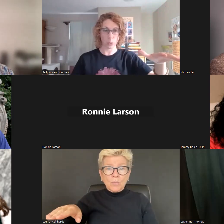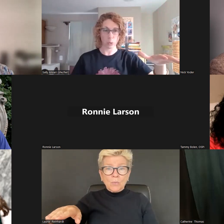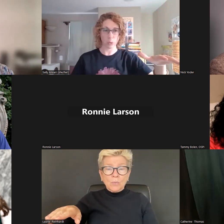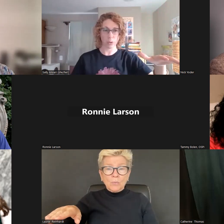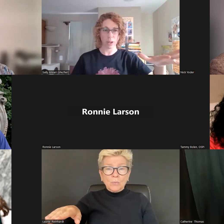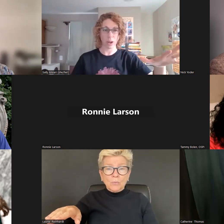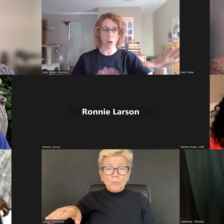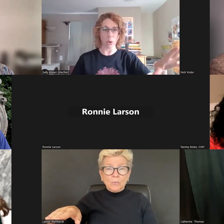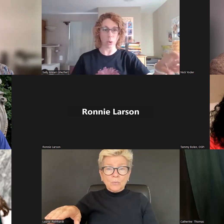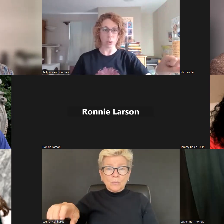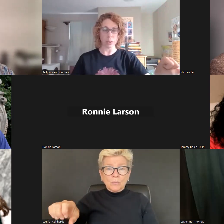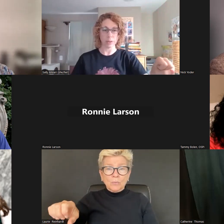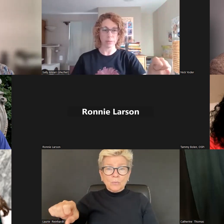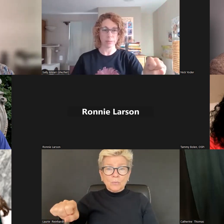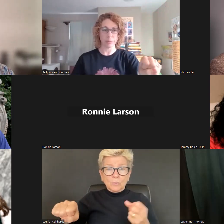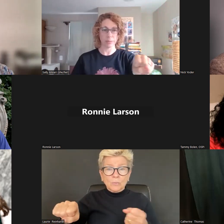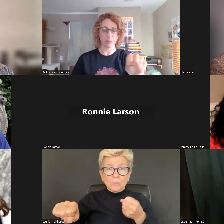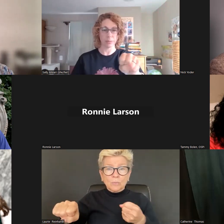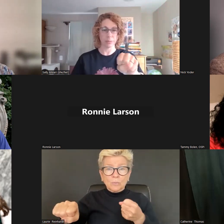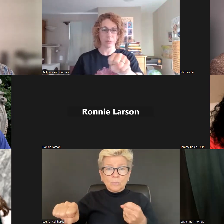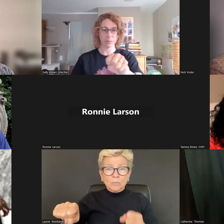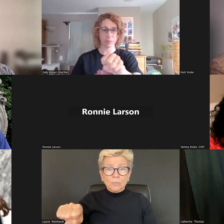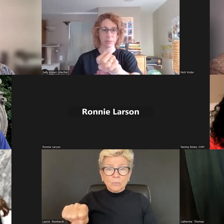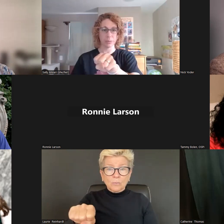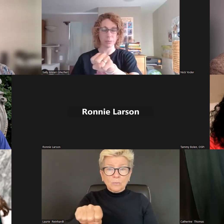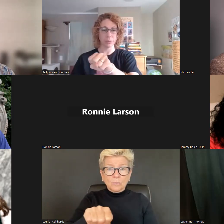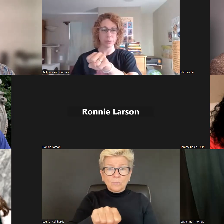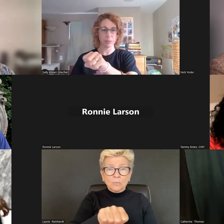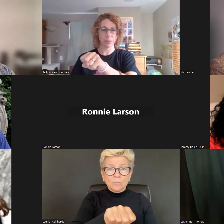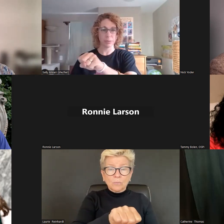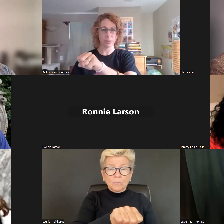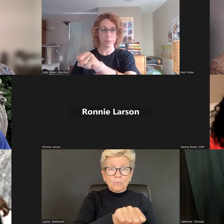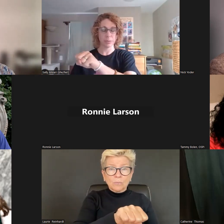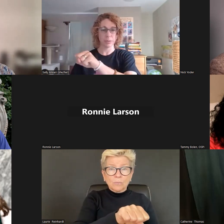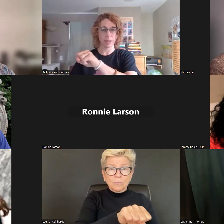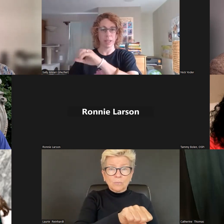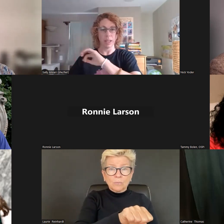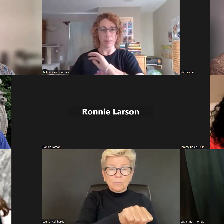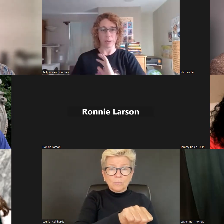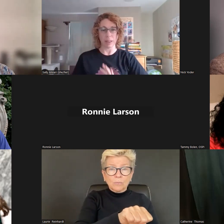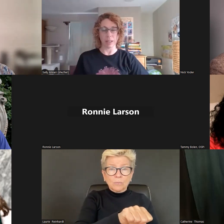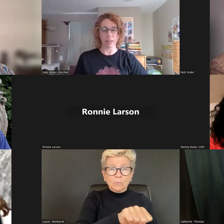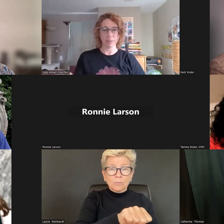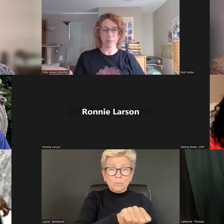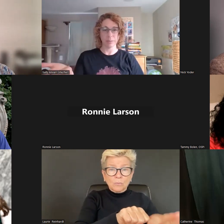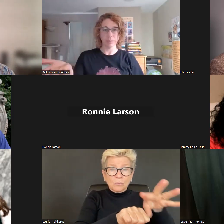Alright, so let's try it together. So we're gonna breathe out.